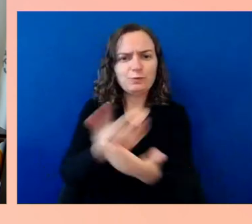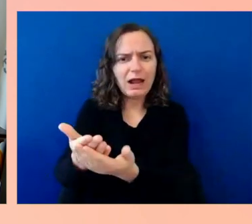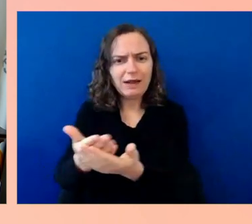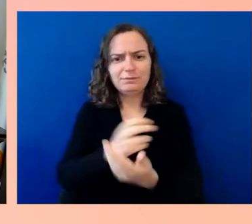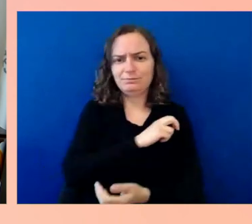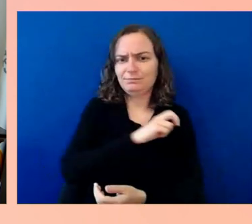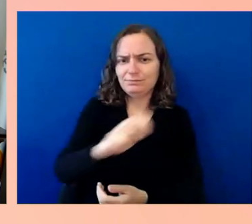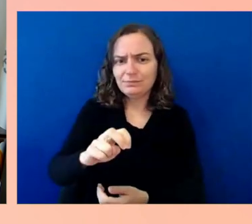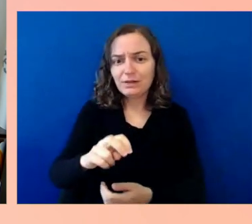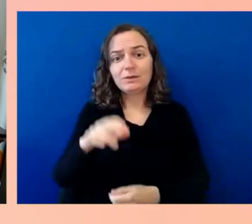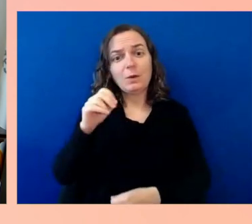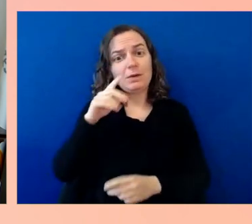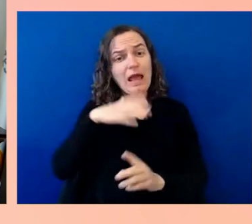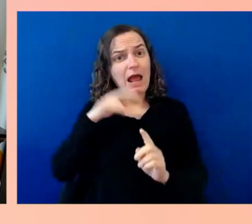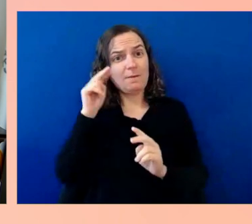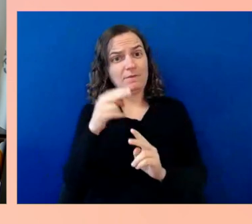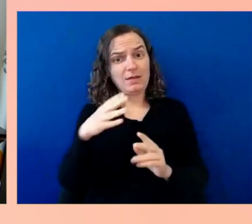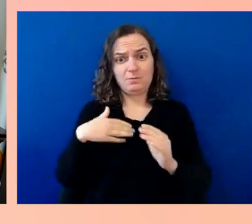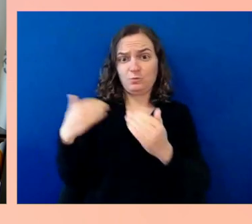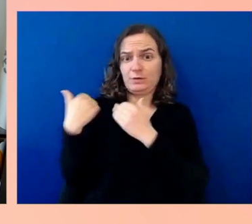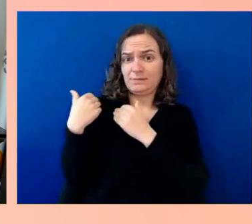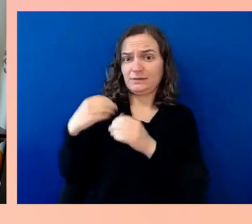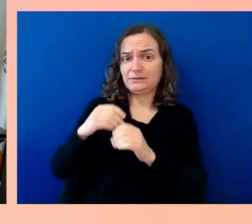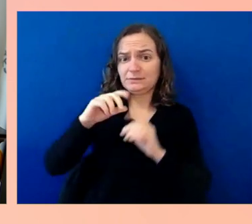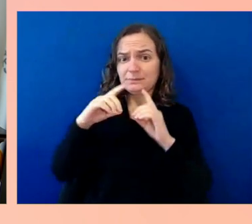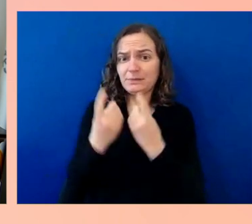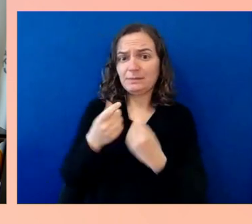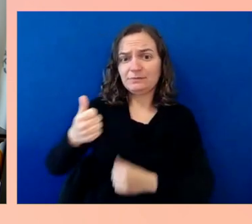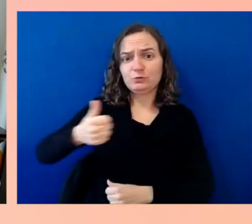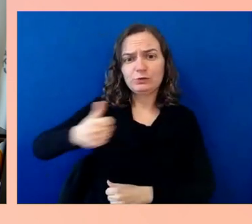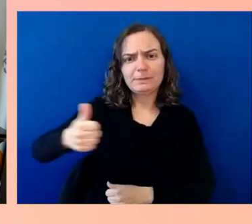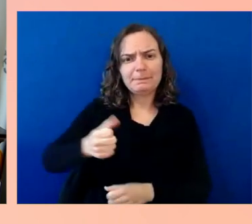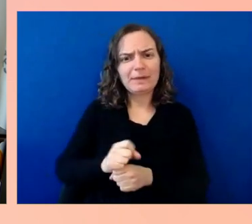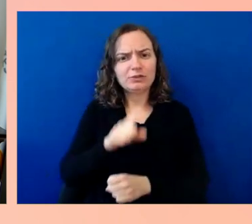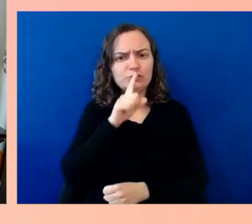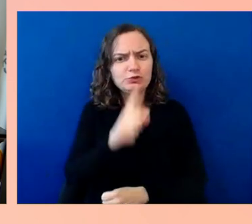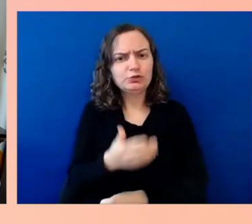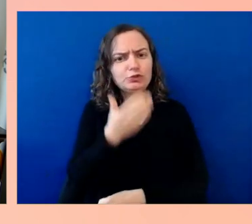as you put it, which is exactly how we view access. I would add one more thing,